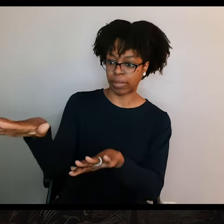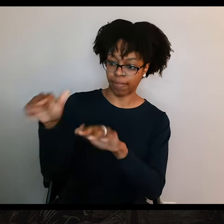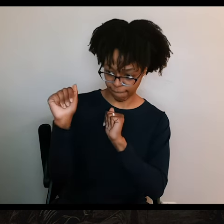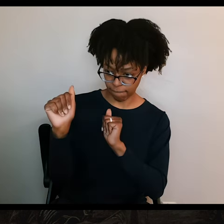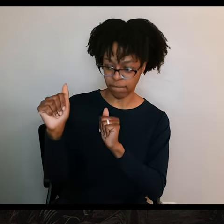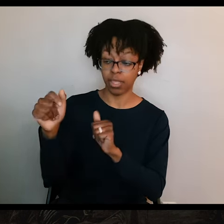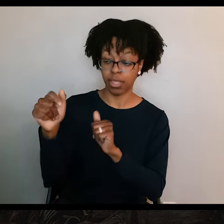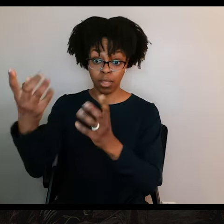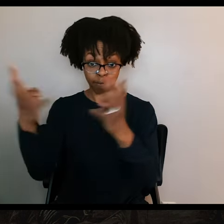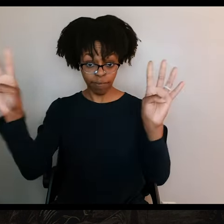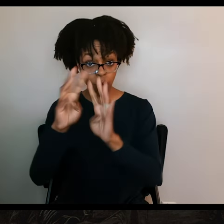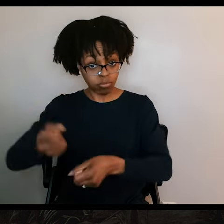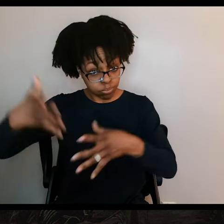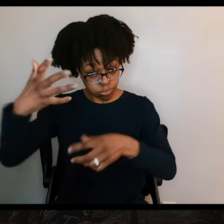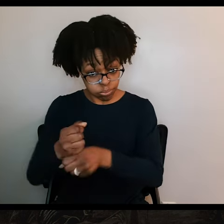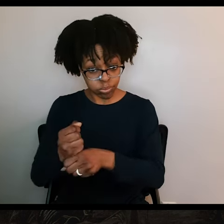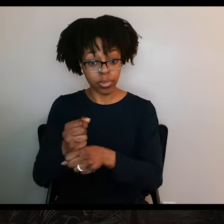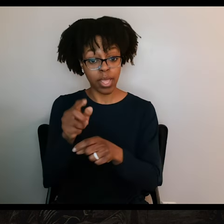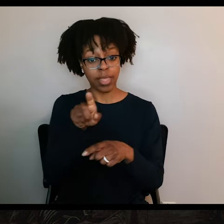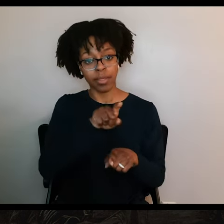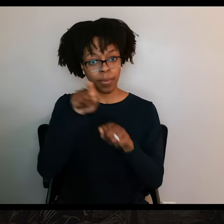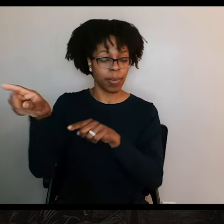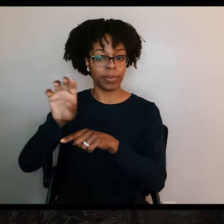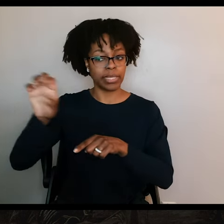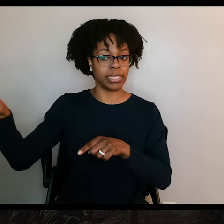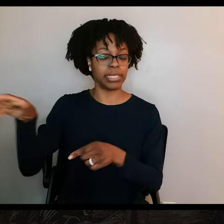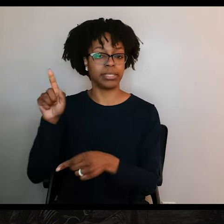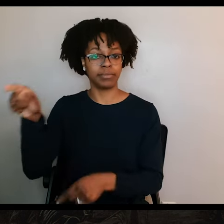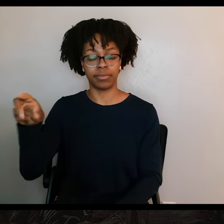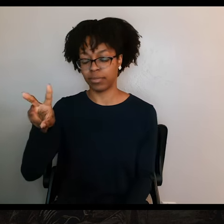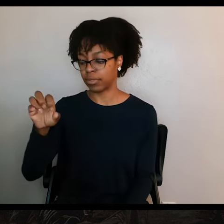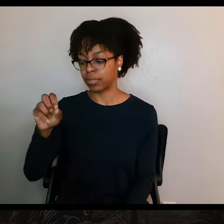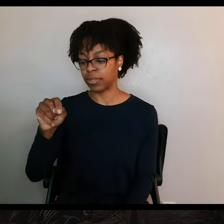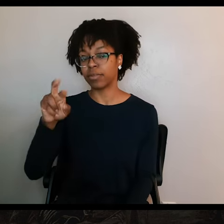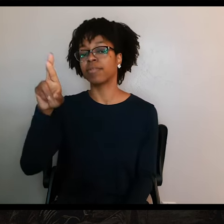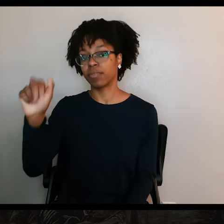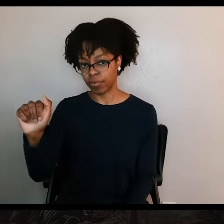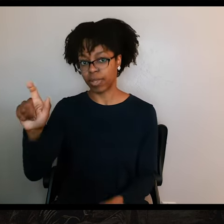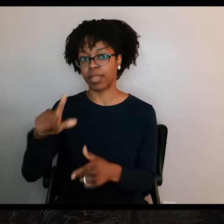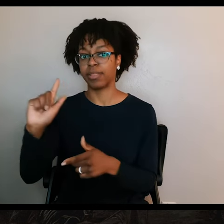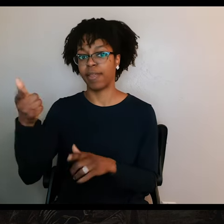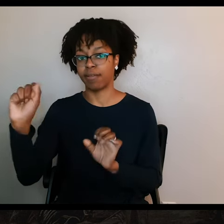Fort Defiance, retreat east toward Victoria, so he could join up his forces with Sam Houston's and make for a much bigger Texas army.